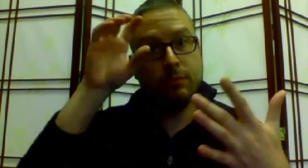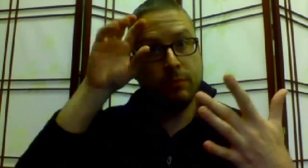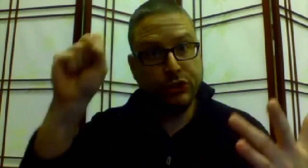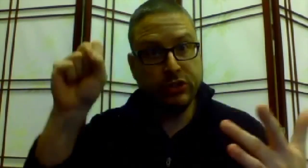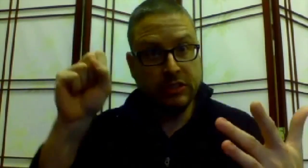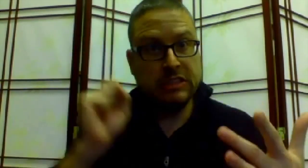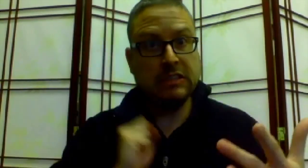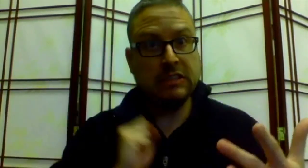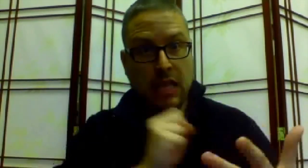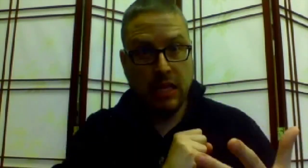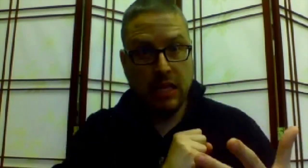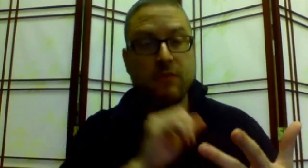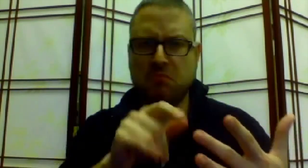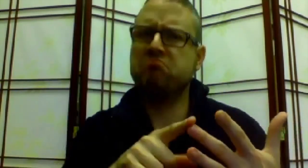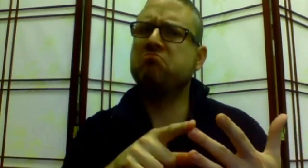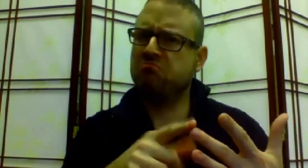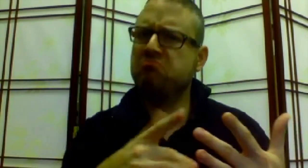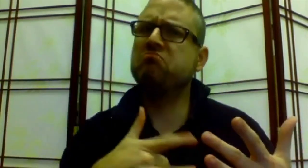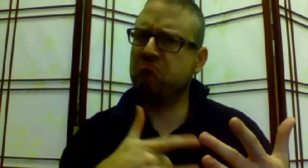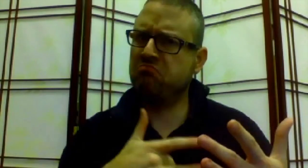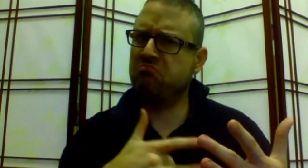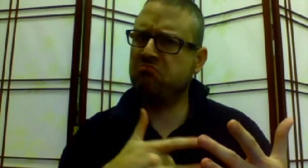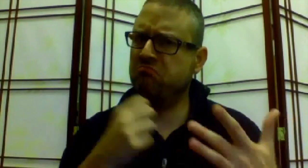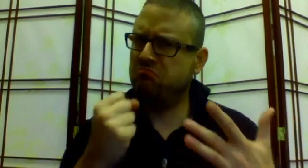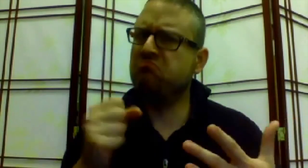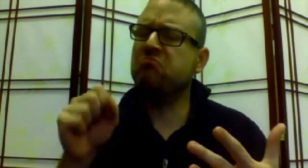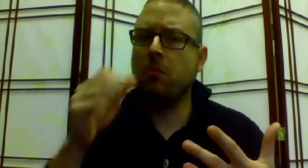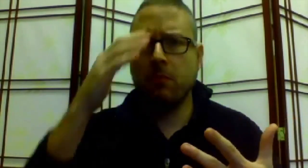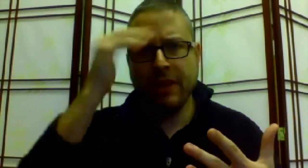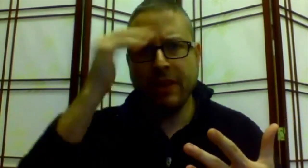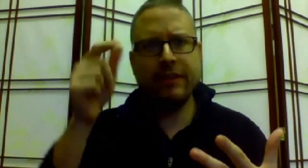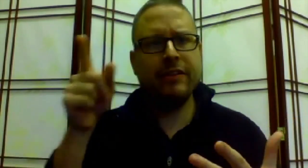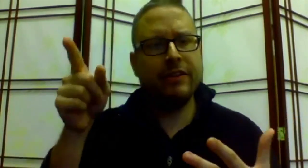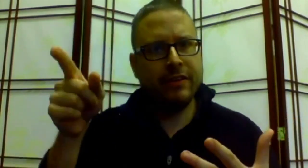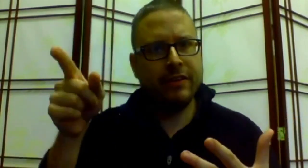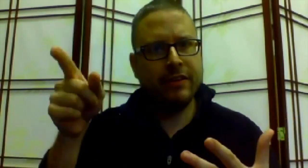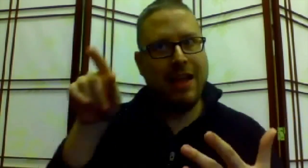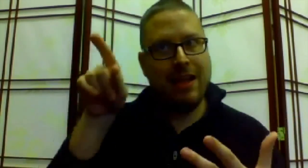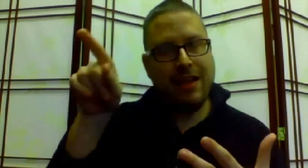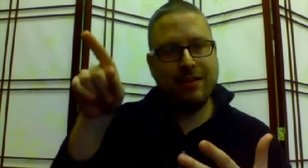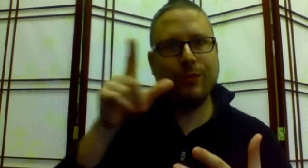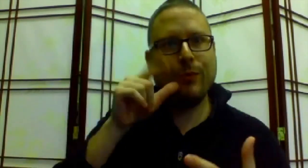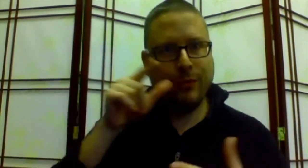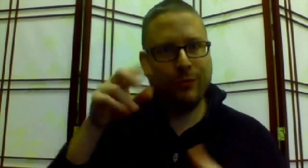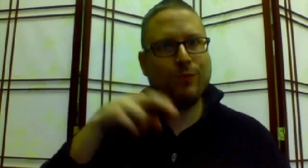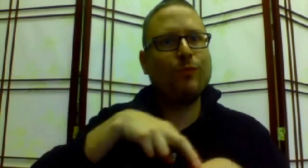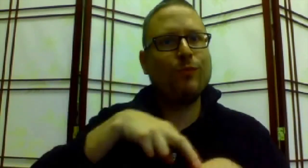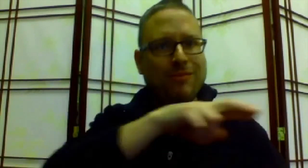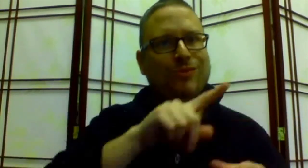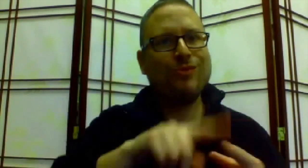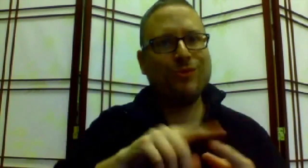We feel confident about the Senate President as well as he is the one who referred our bill